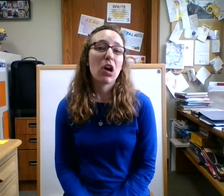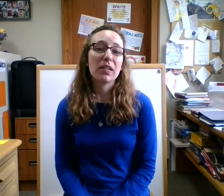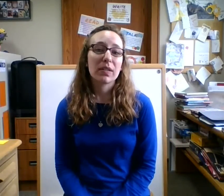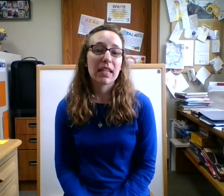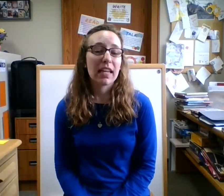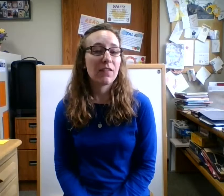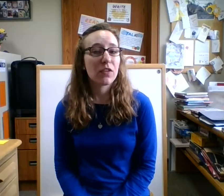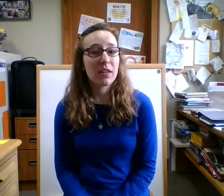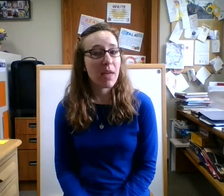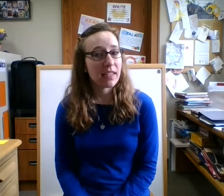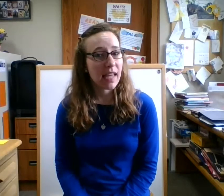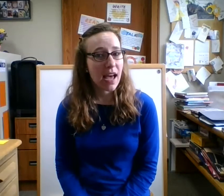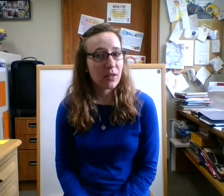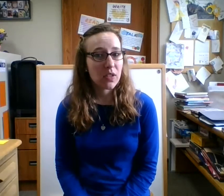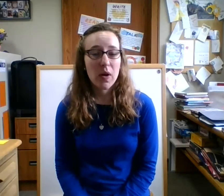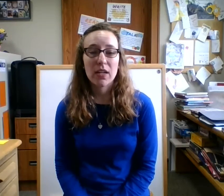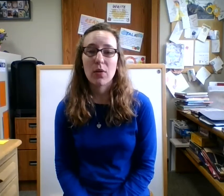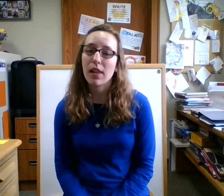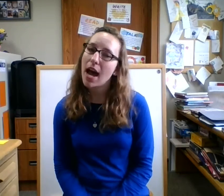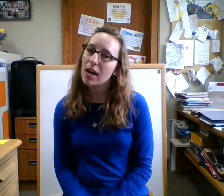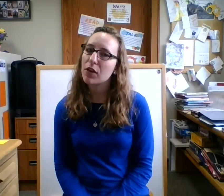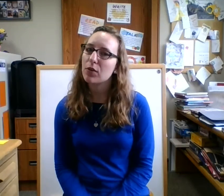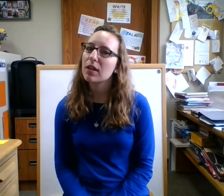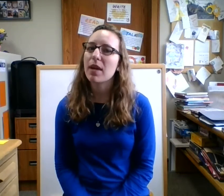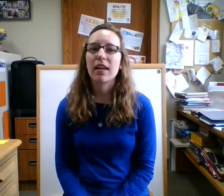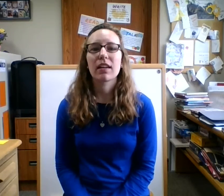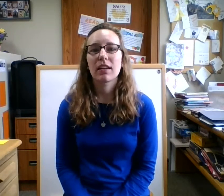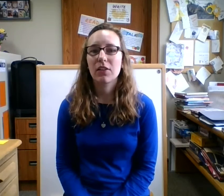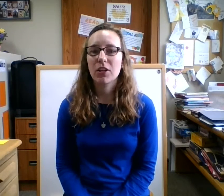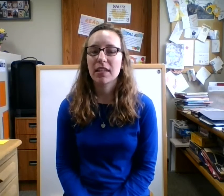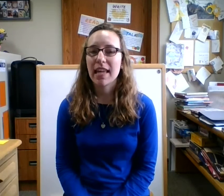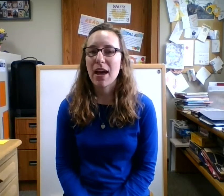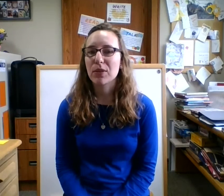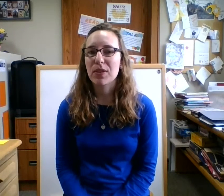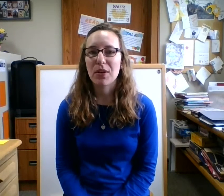also see if you can make sound so I know a lot of you can make good sounds with